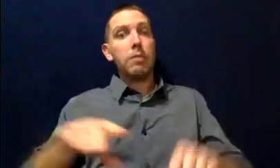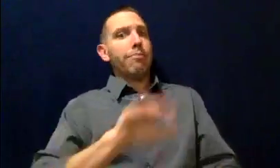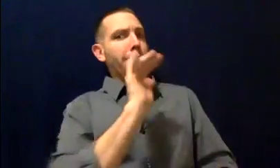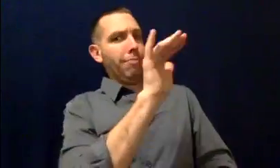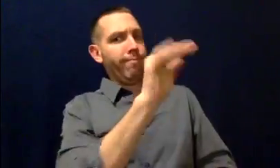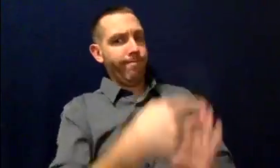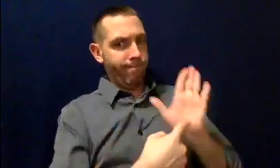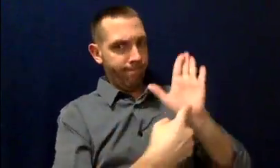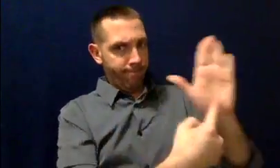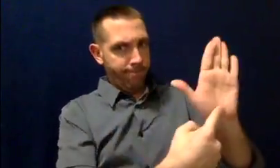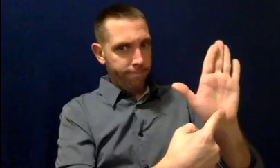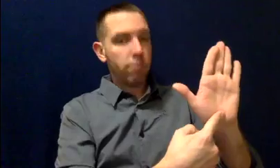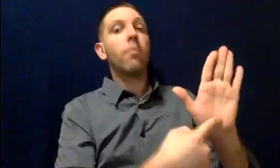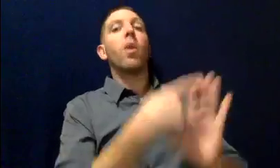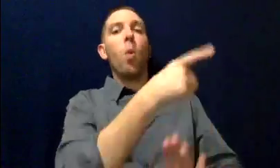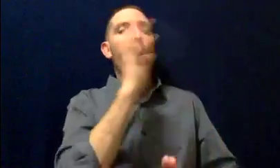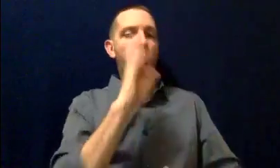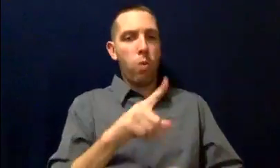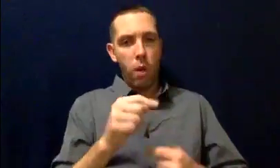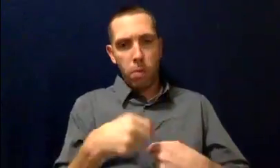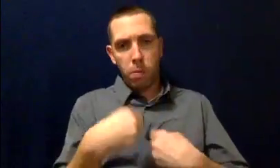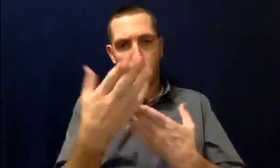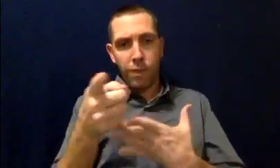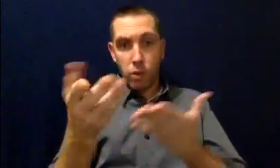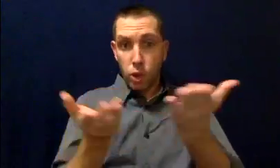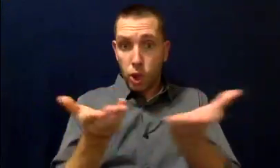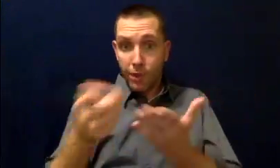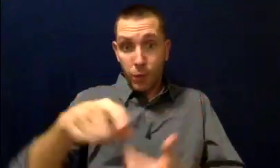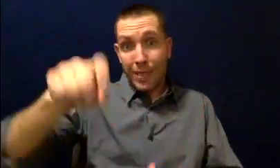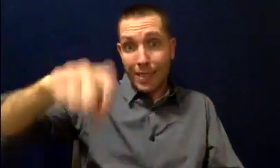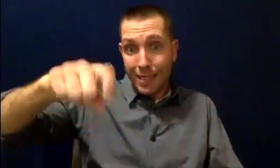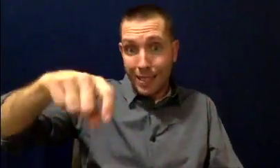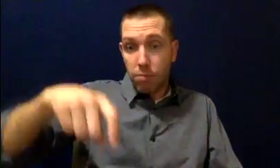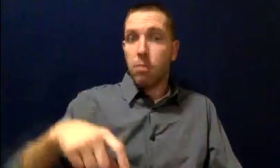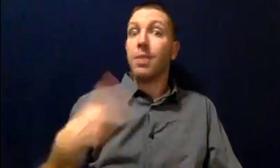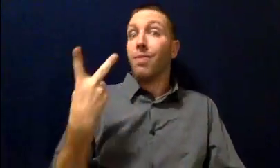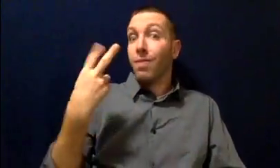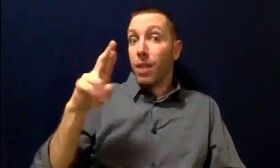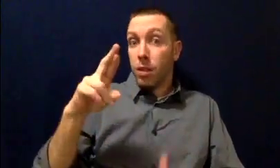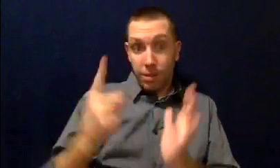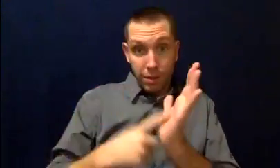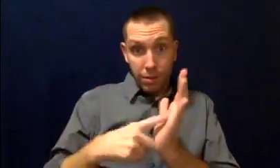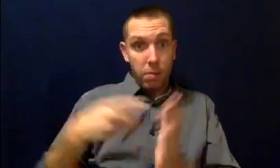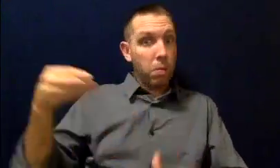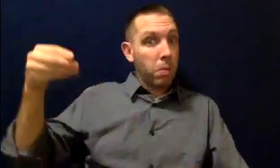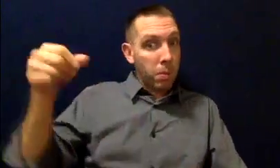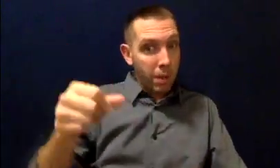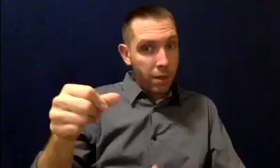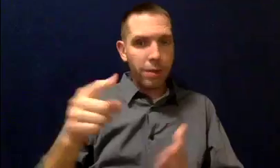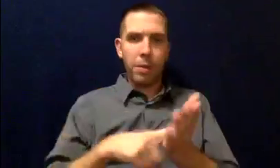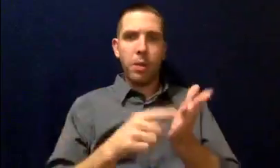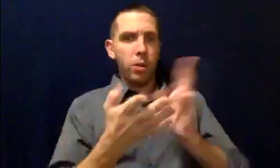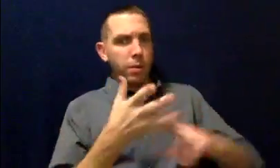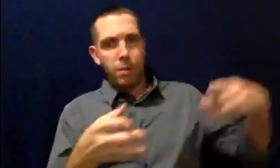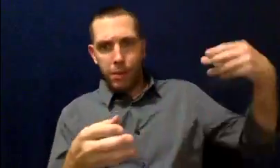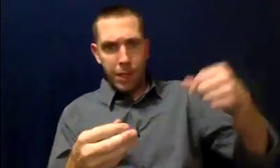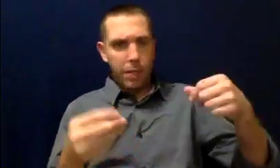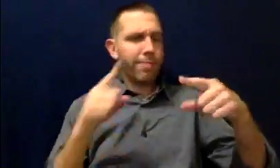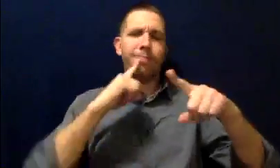That statement from your doctor will allow the college to give you the services you need. VR and/or your college may work together to fund these services.